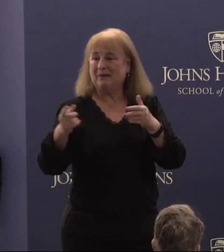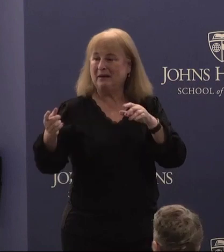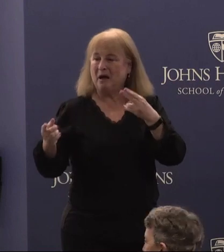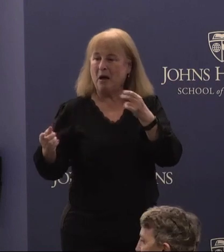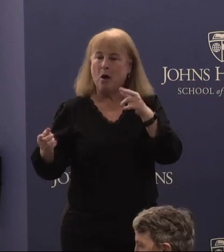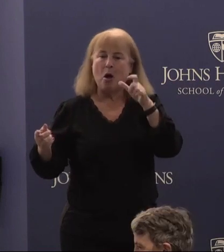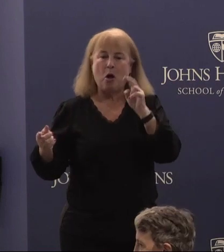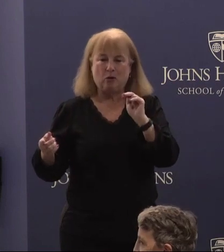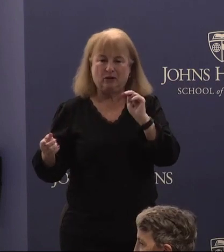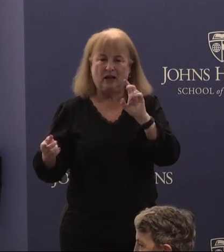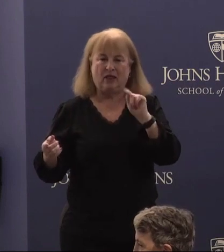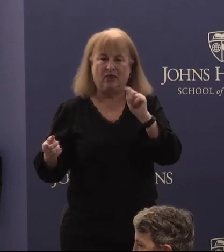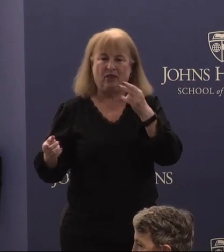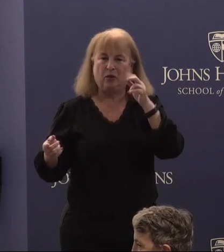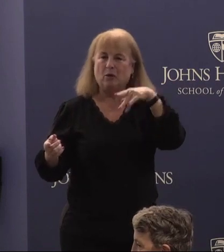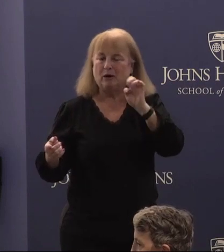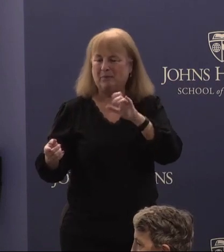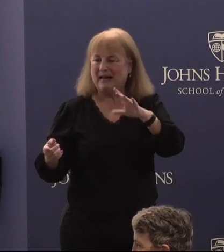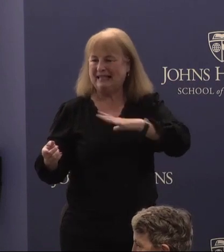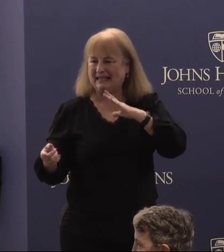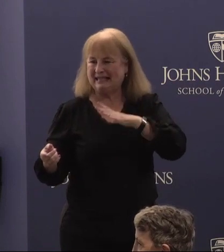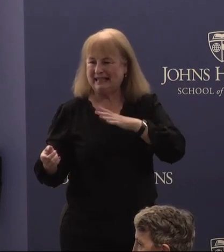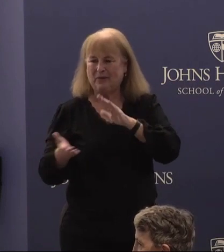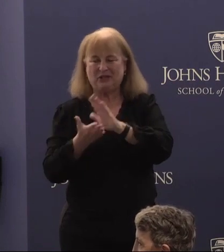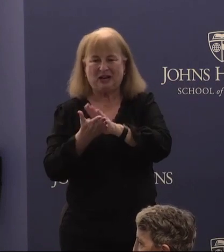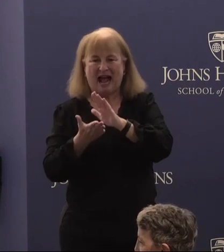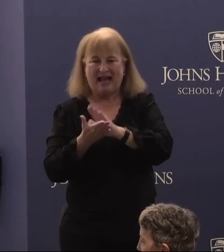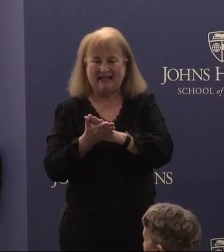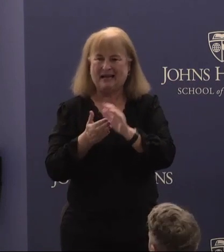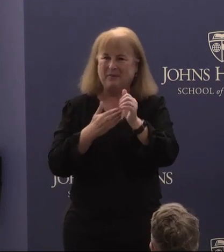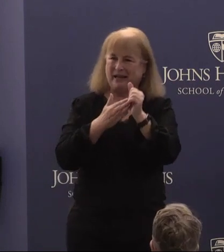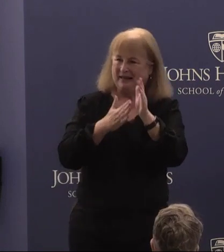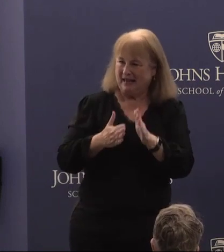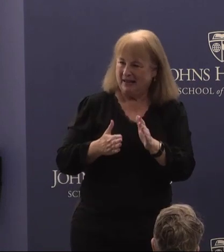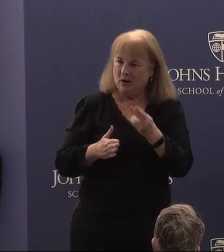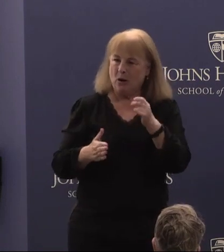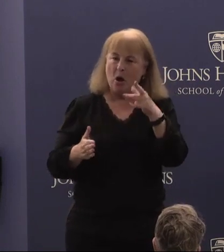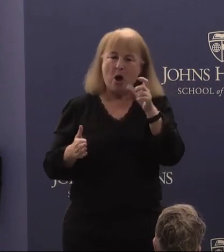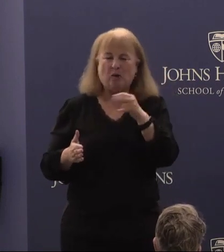uh, who is a distinguished academic leader. Holden and I go back many